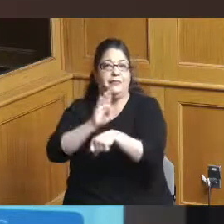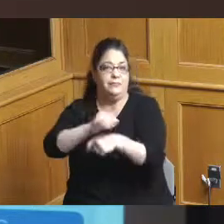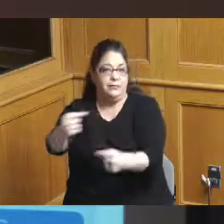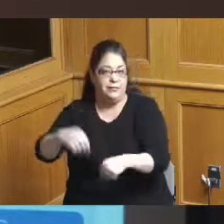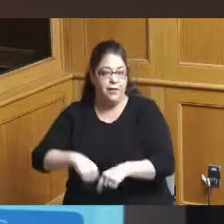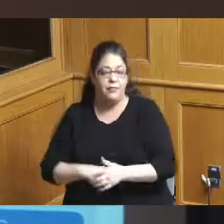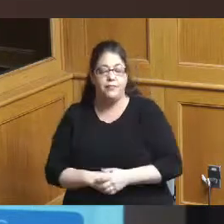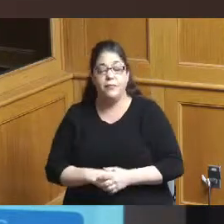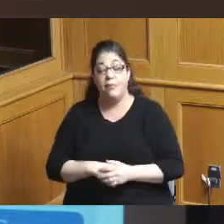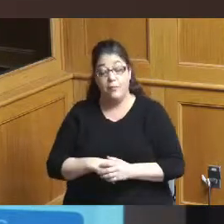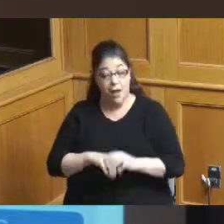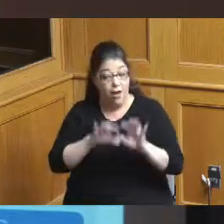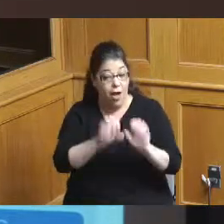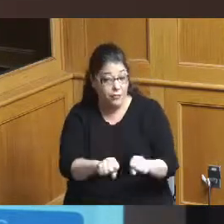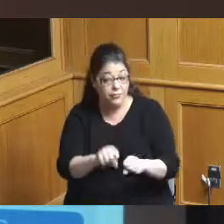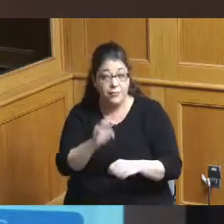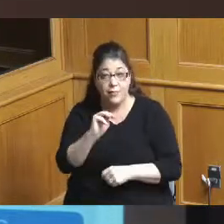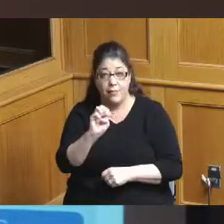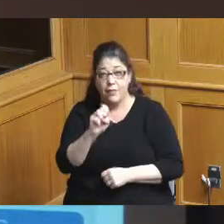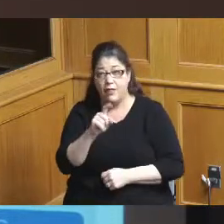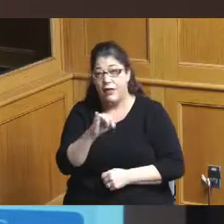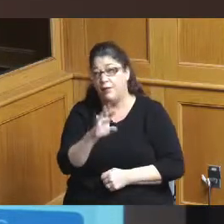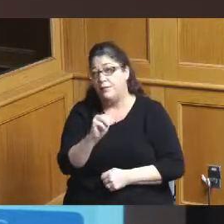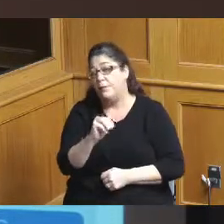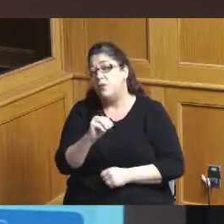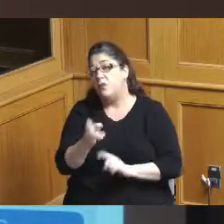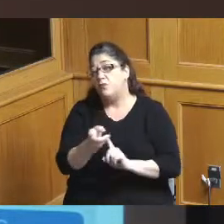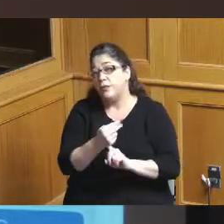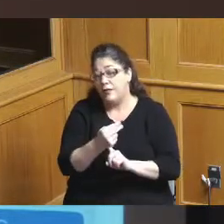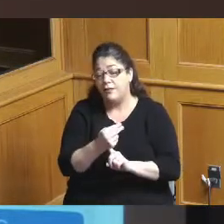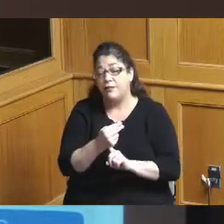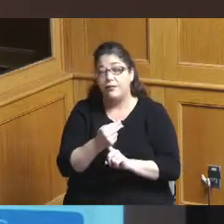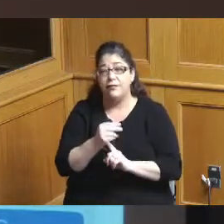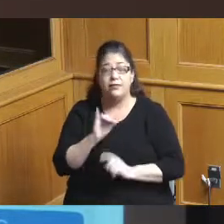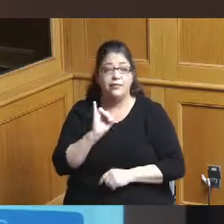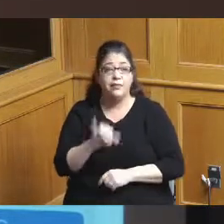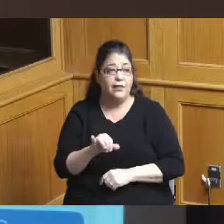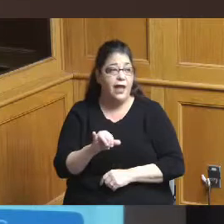and some of the other work going on throughout the the convention district places approximately